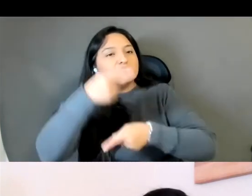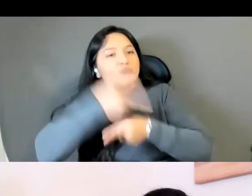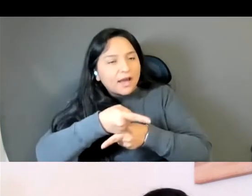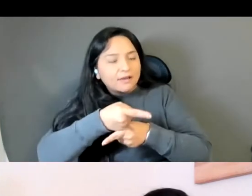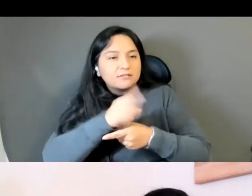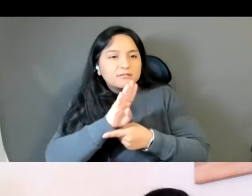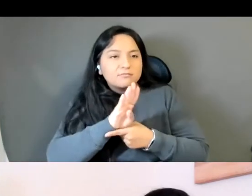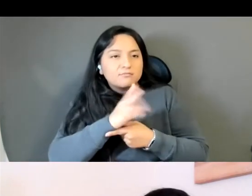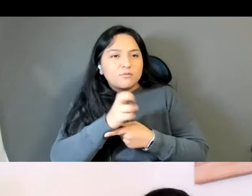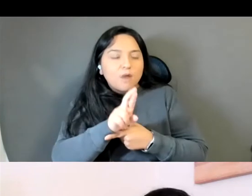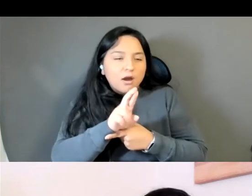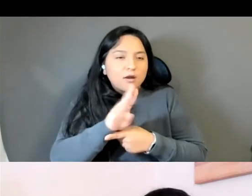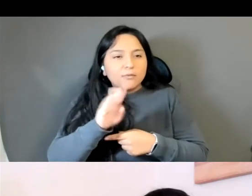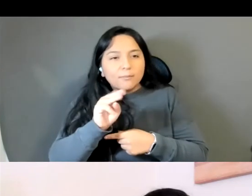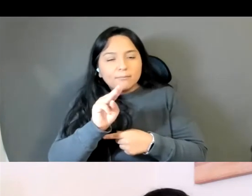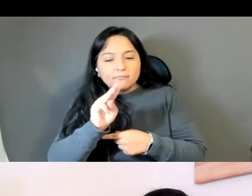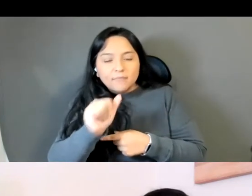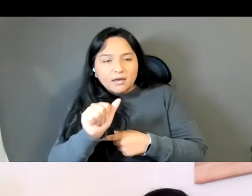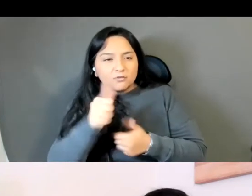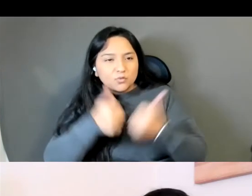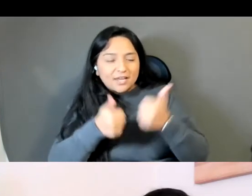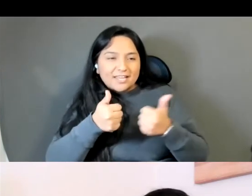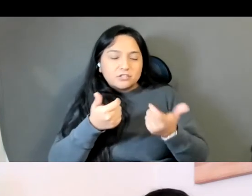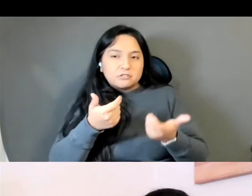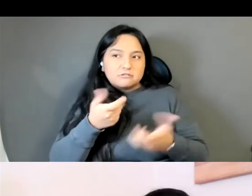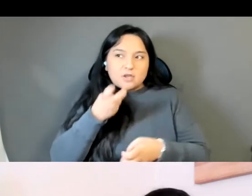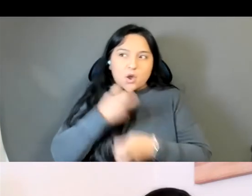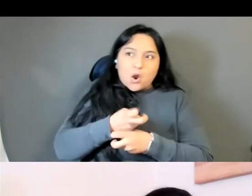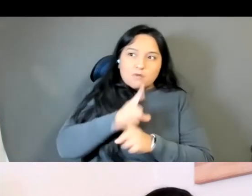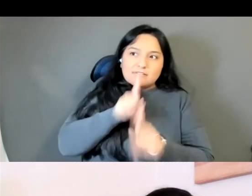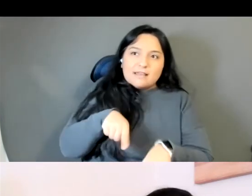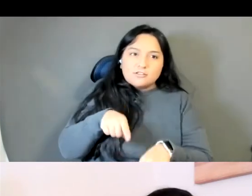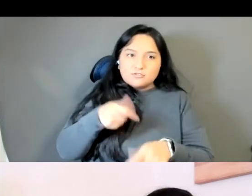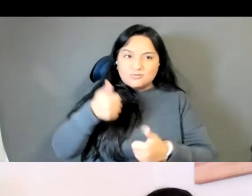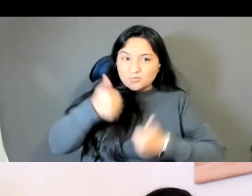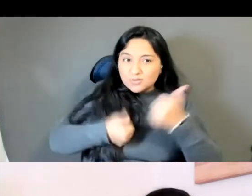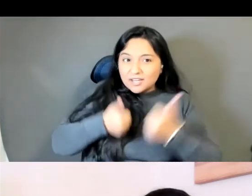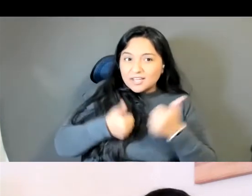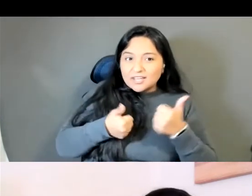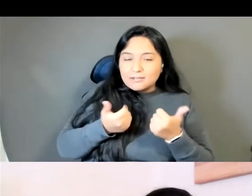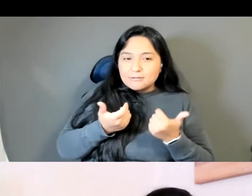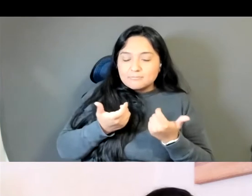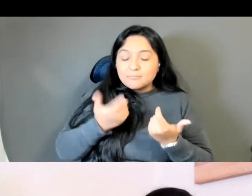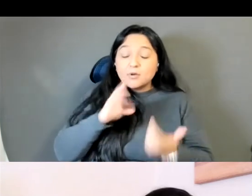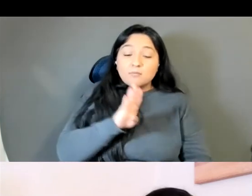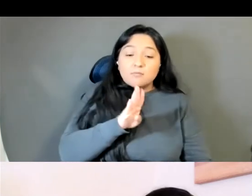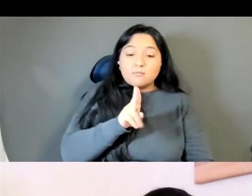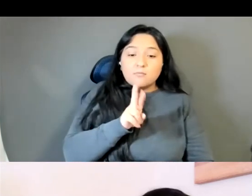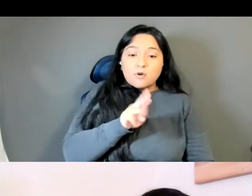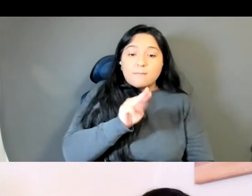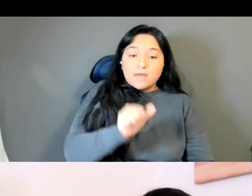And it's difficult to give a clear cut answer because Burma, which is the word, the name